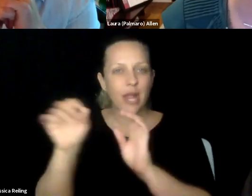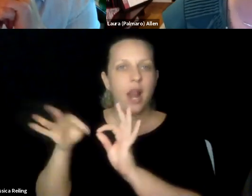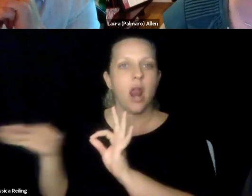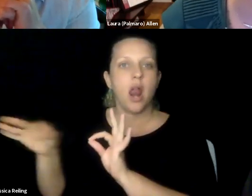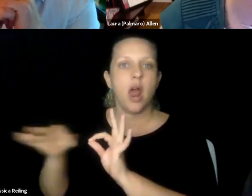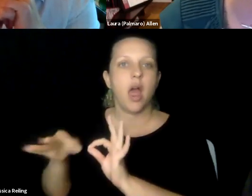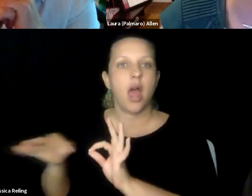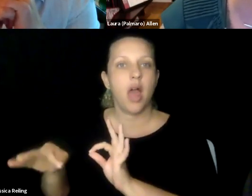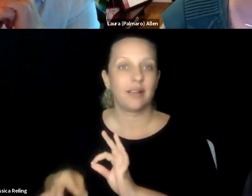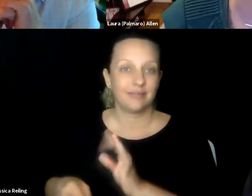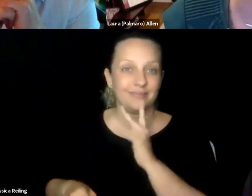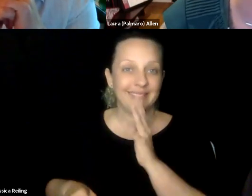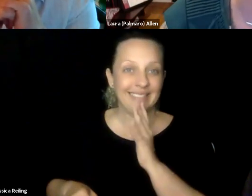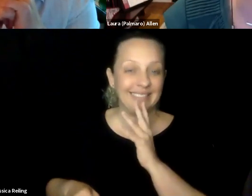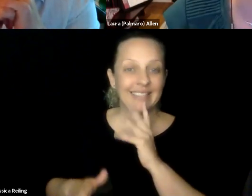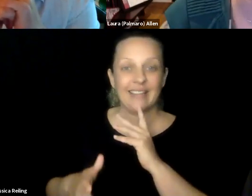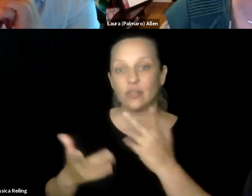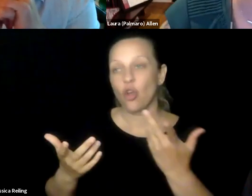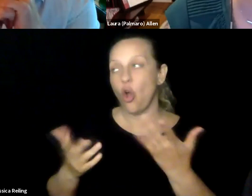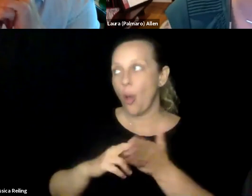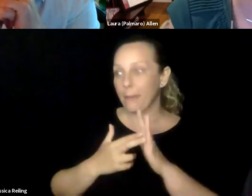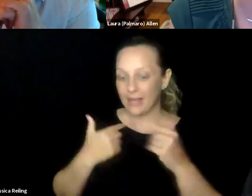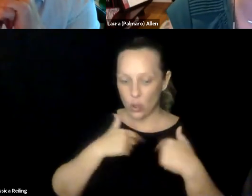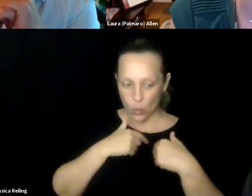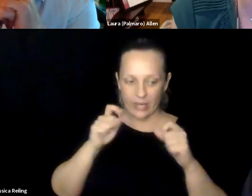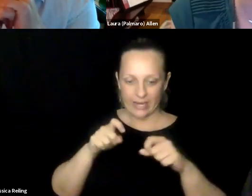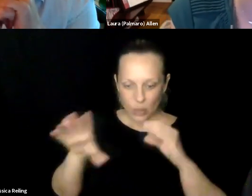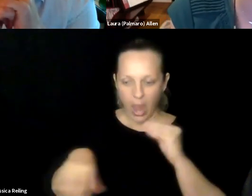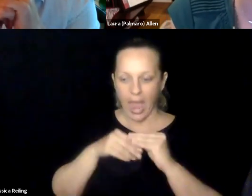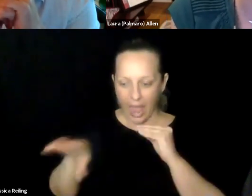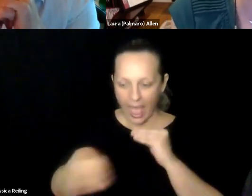AI, of understanding what's in an image and knowing again